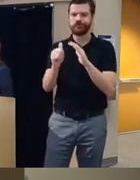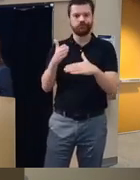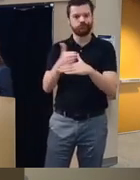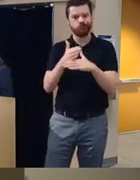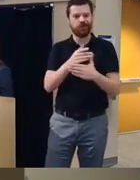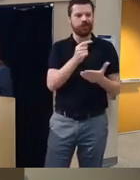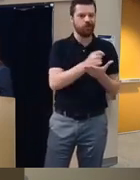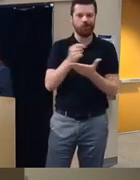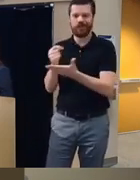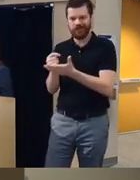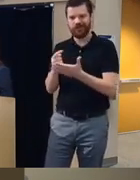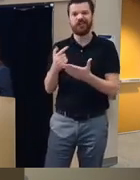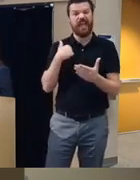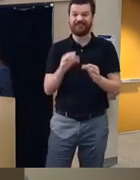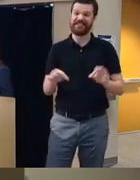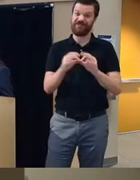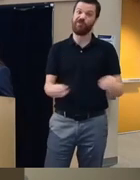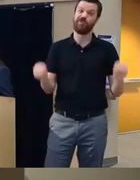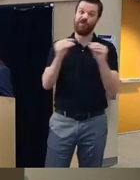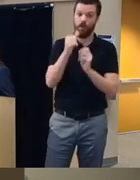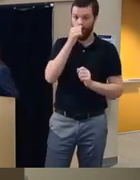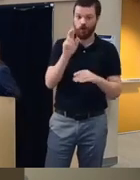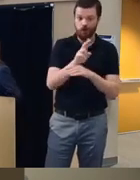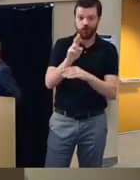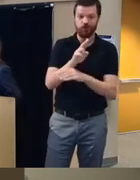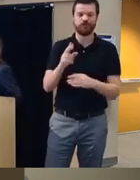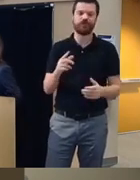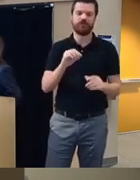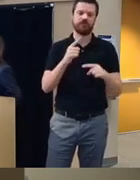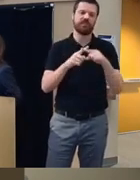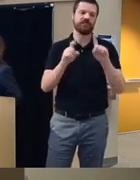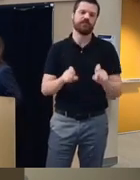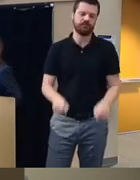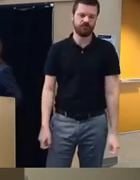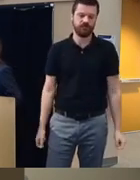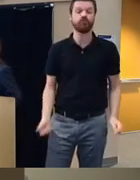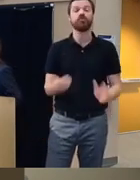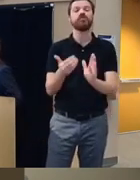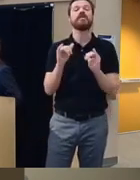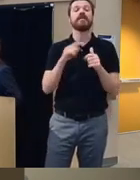significantly more cocaine use and cocaine positive urines it was replicated by k um by